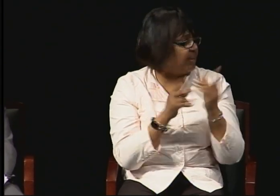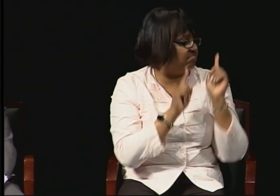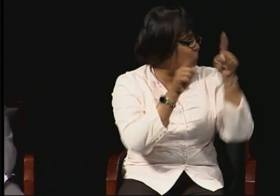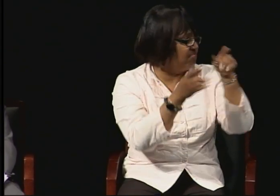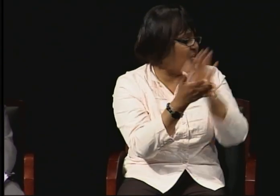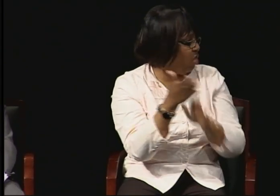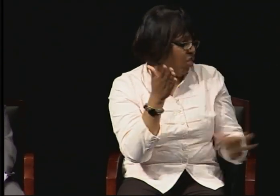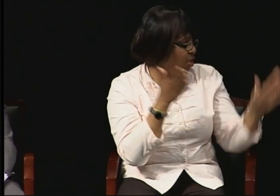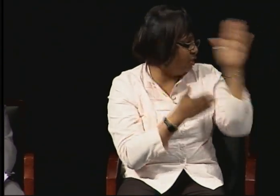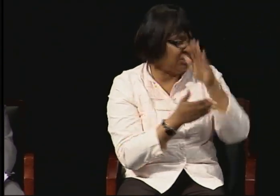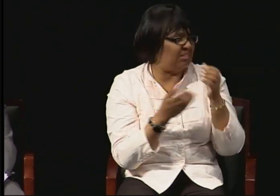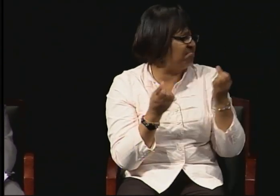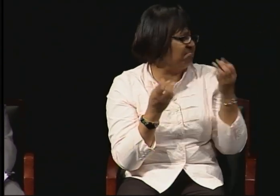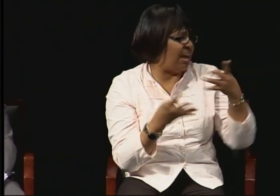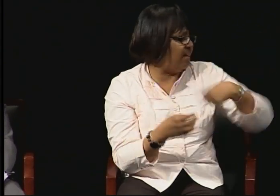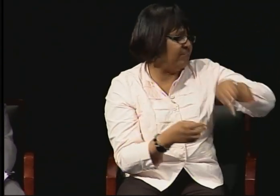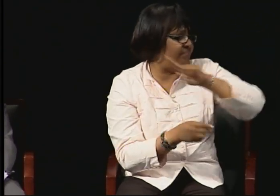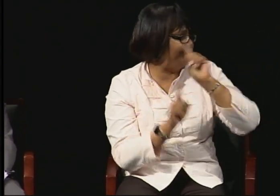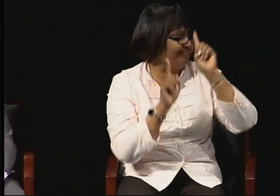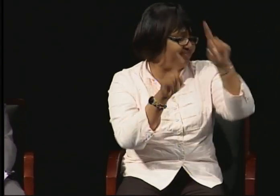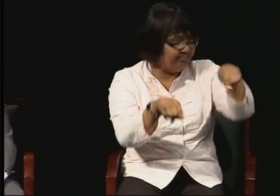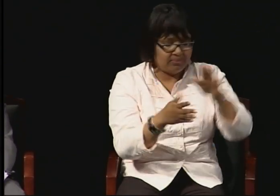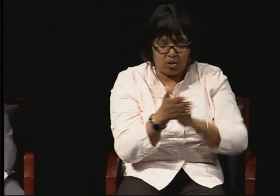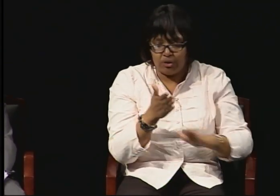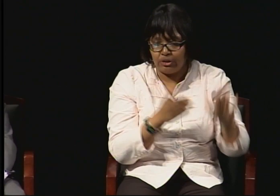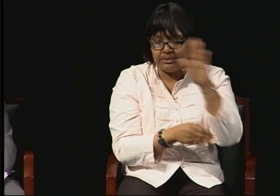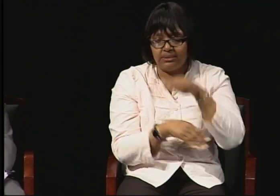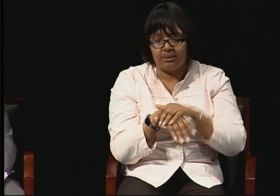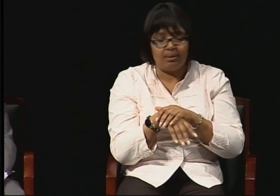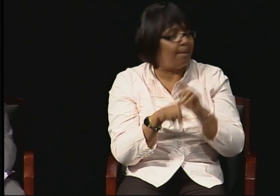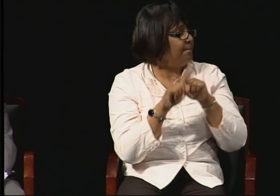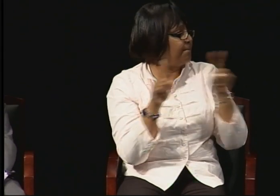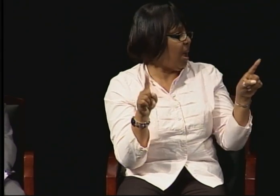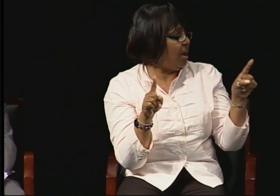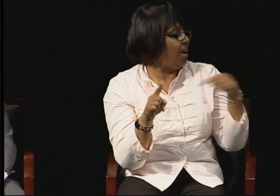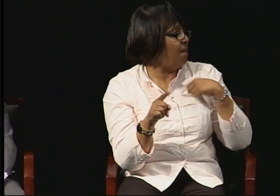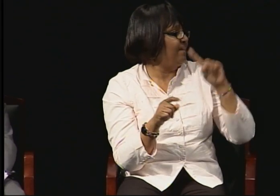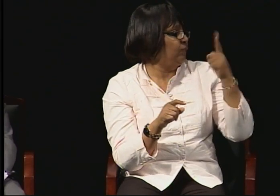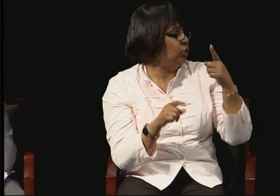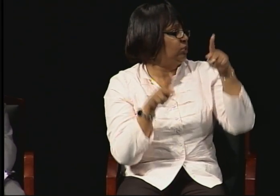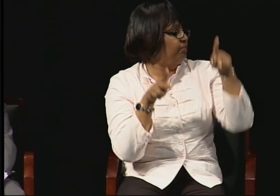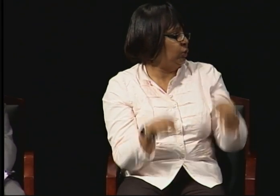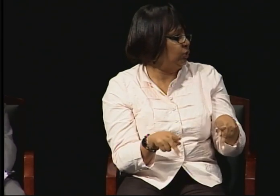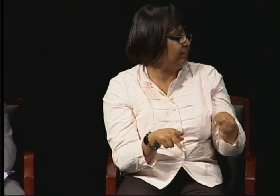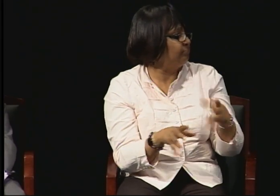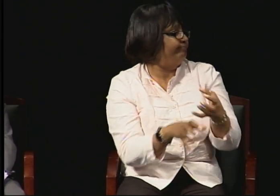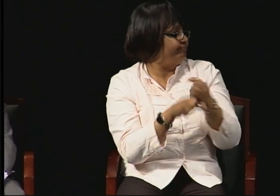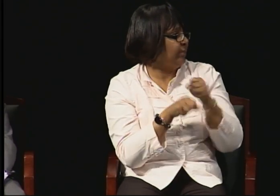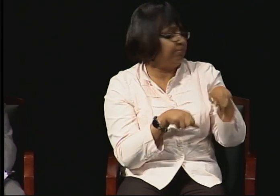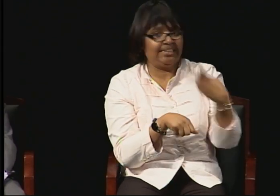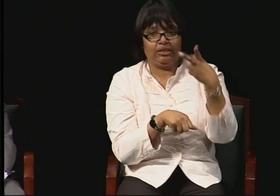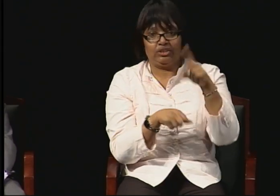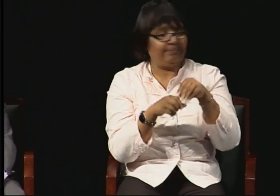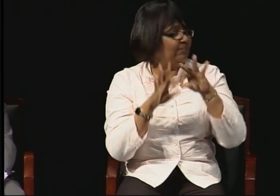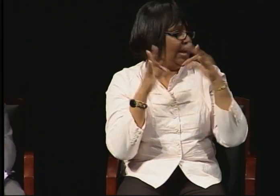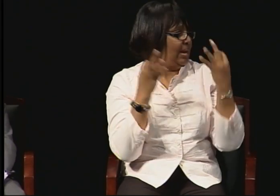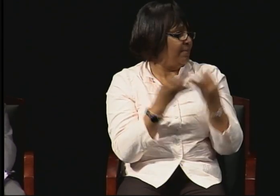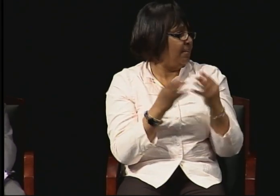to receive a PhD degree. So that's a big matter of pride for my family.